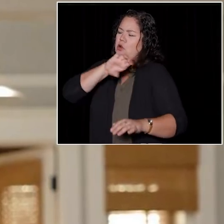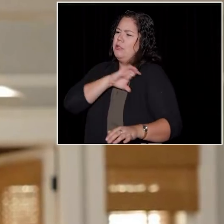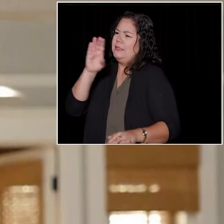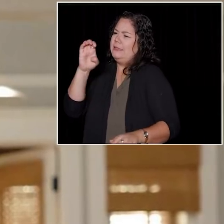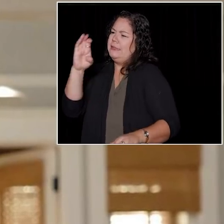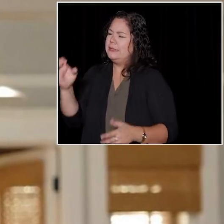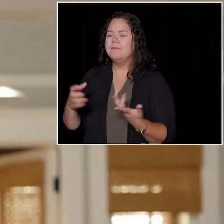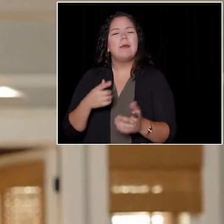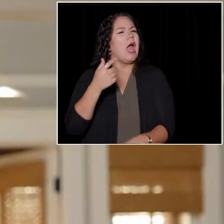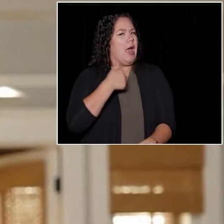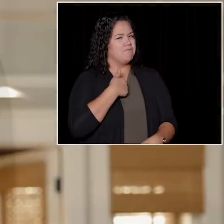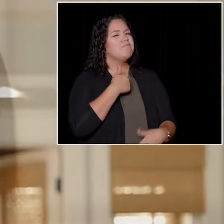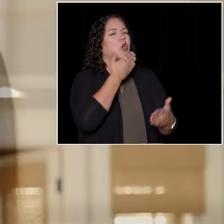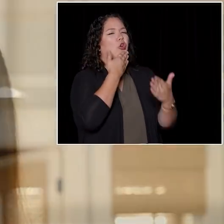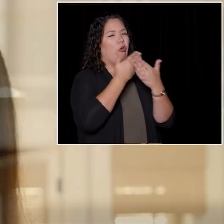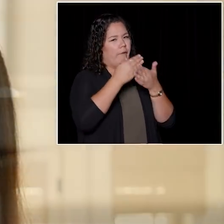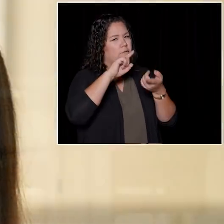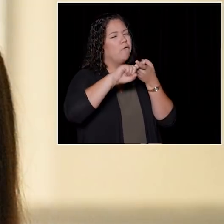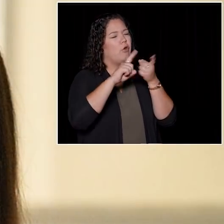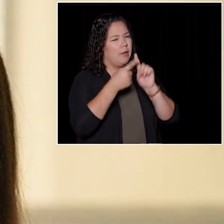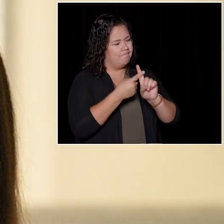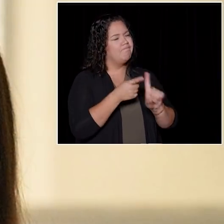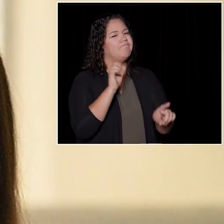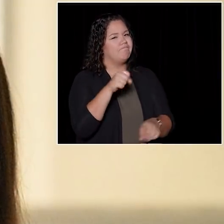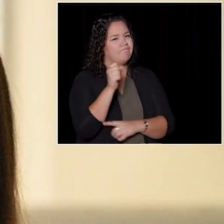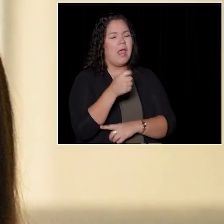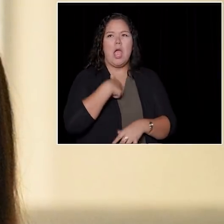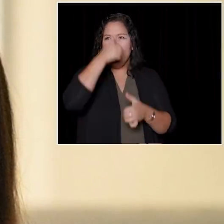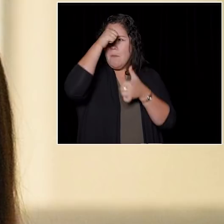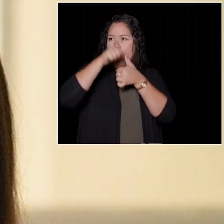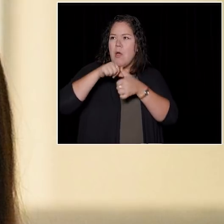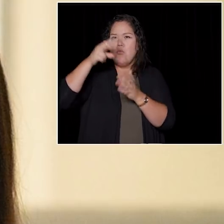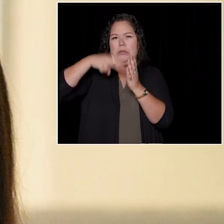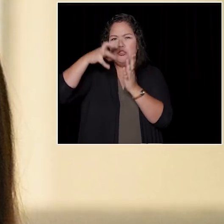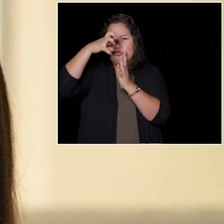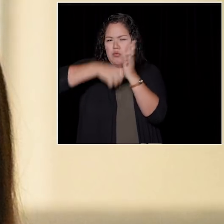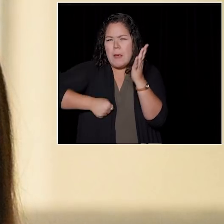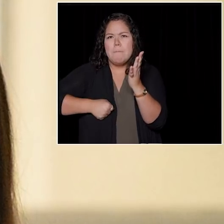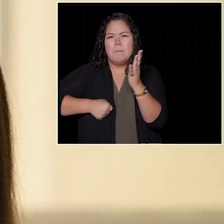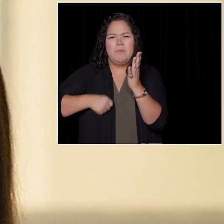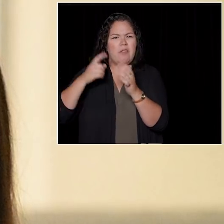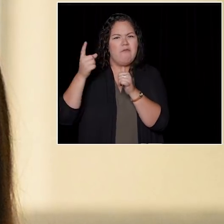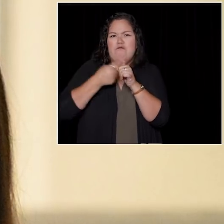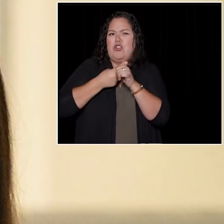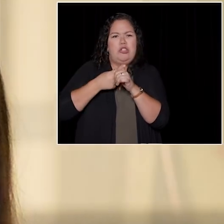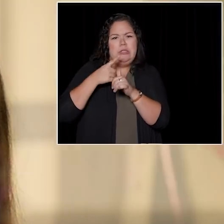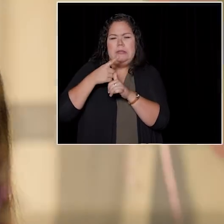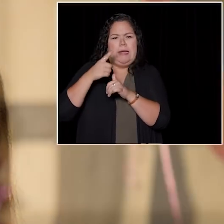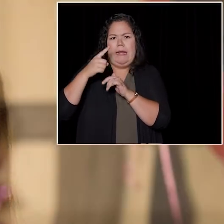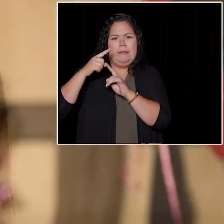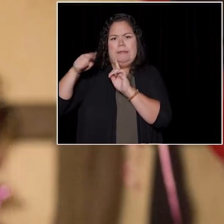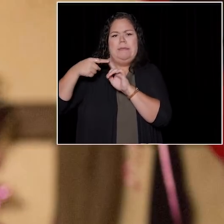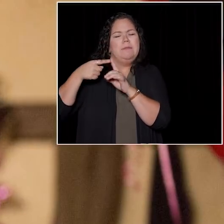And what I loved, I remember reading the pilot script for "New Girl". I think Cece is only in like two scenes in the pilot,